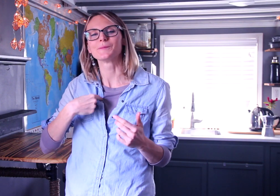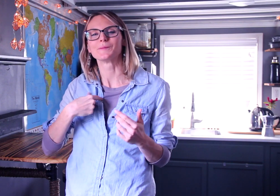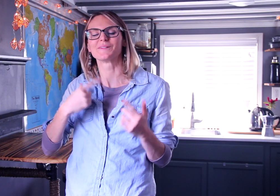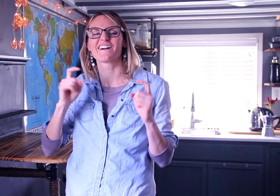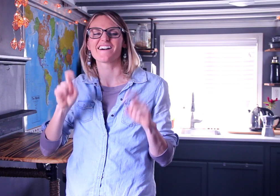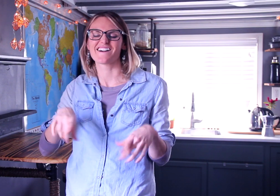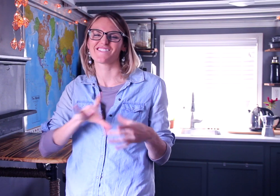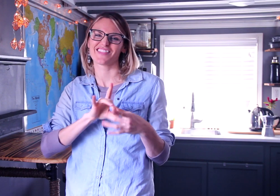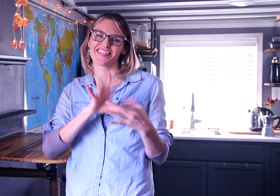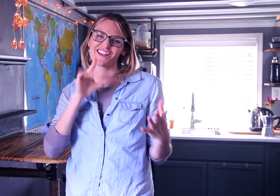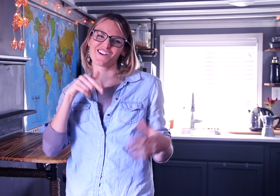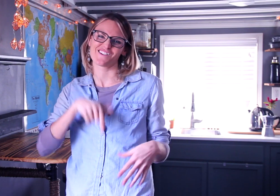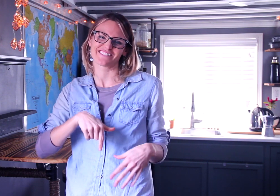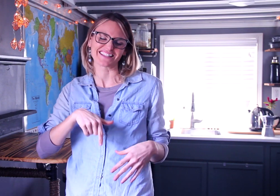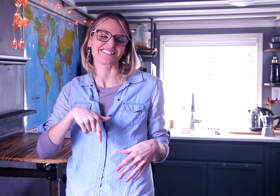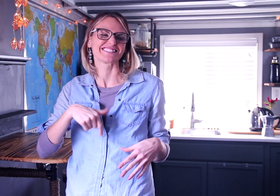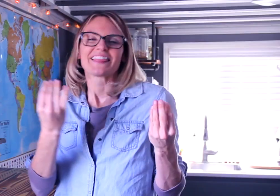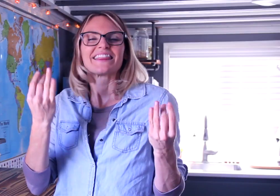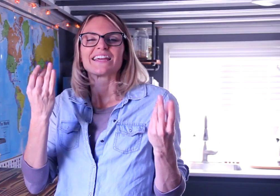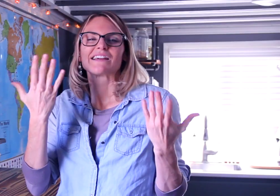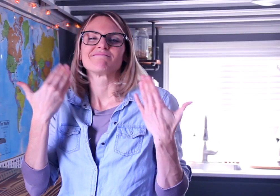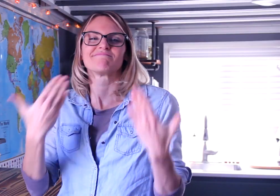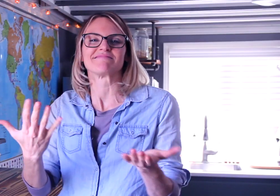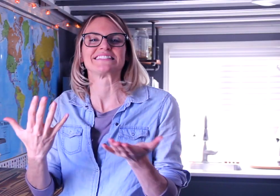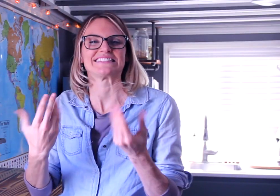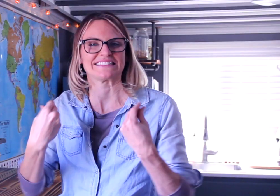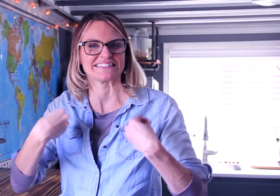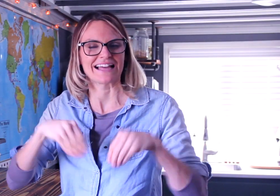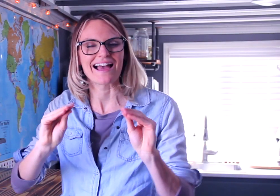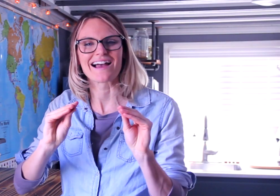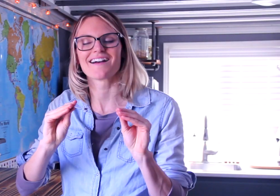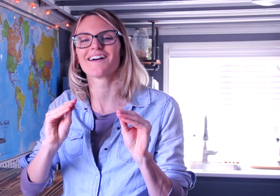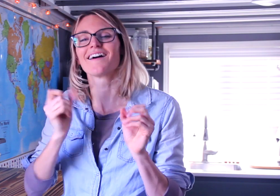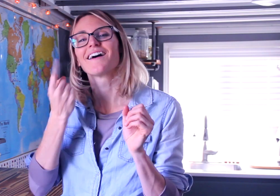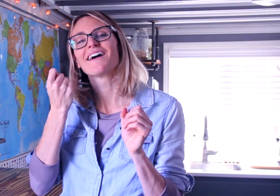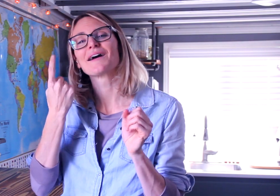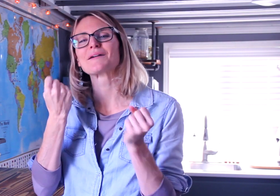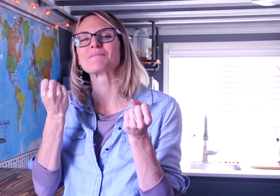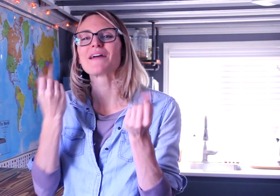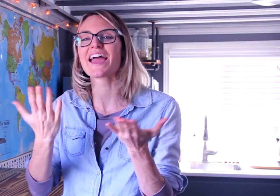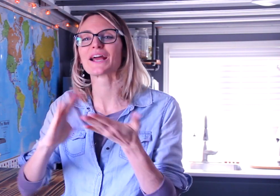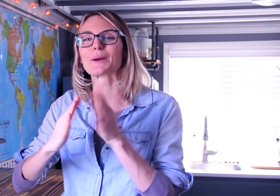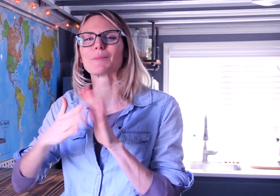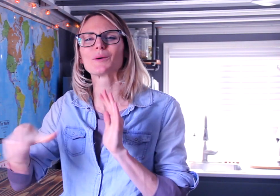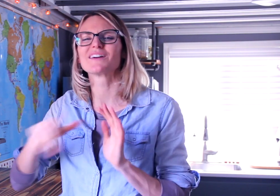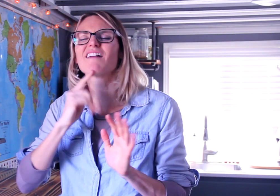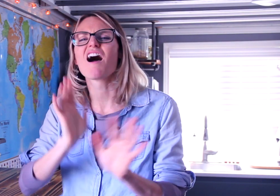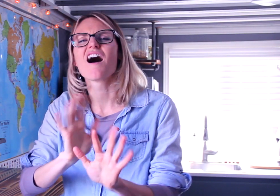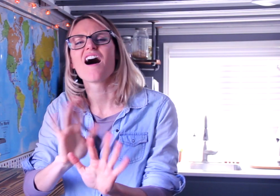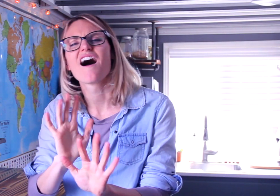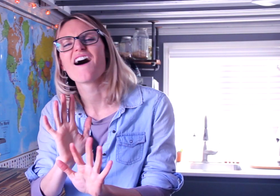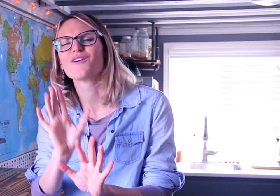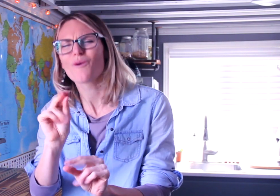so I have to let this one go. I was thinking of going ahead and selling it, many of my friends in the deaf community